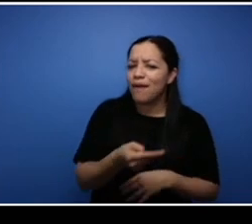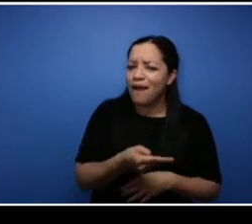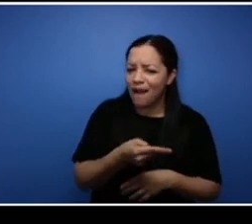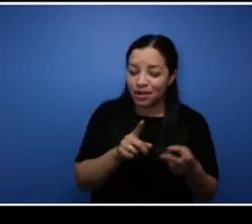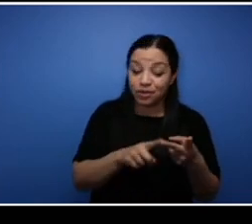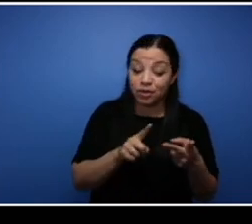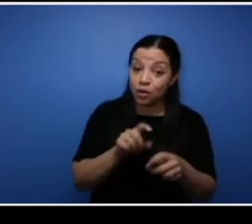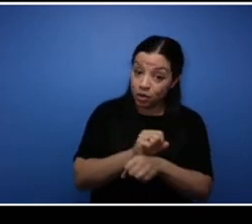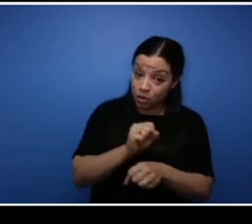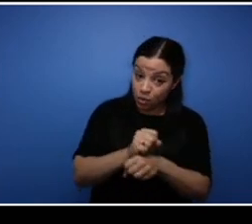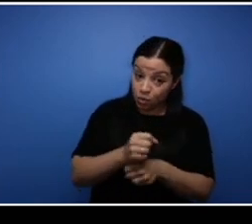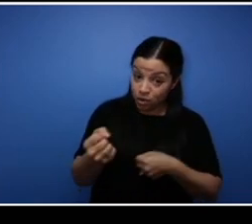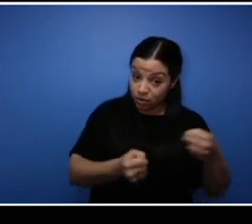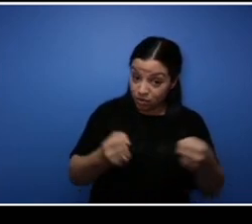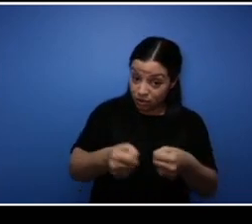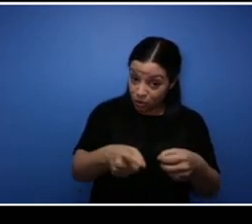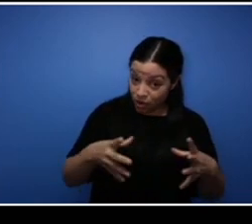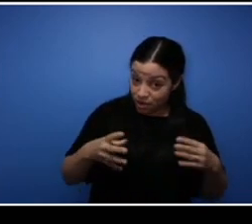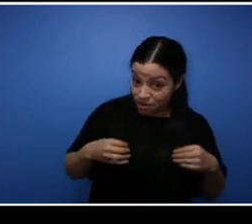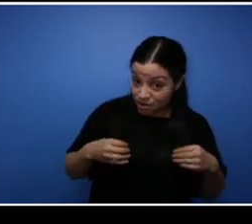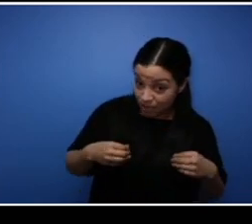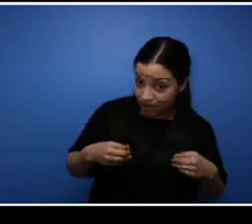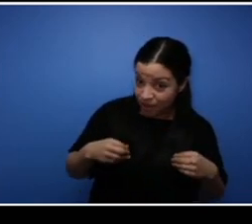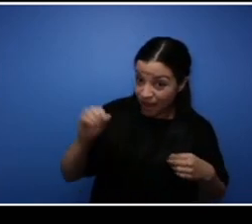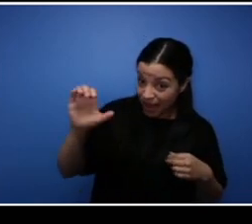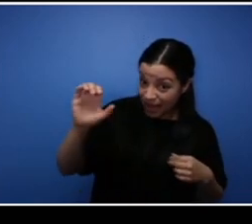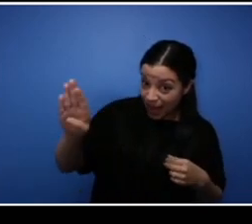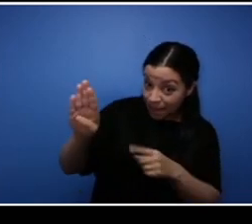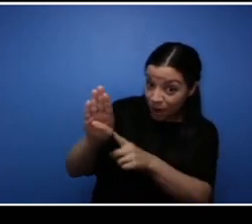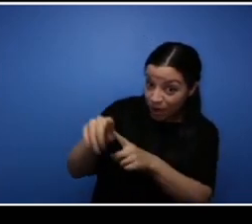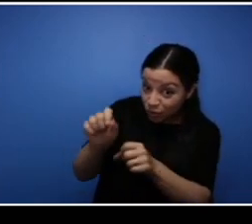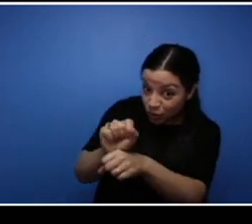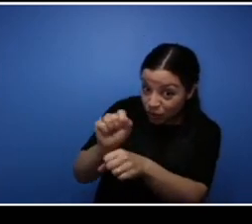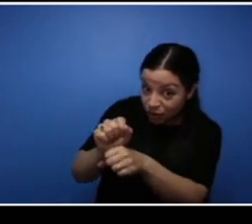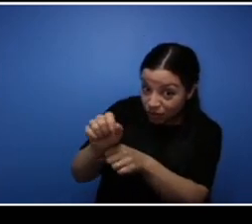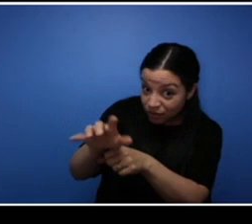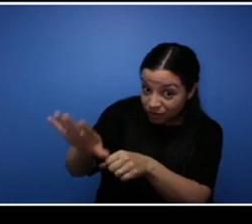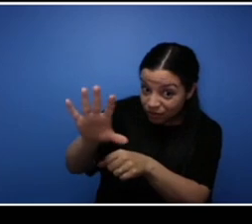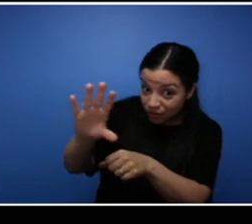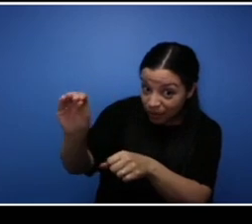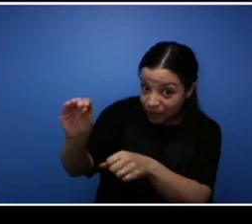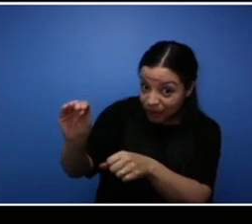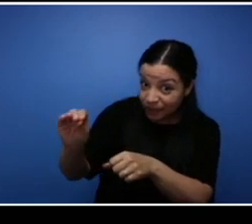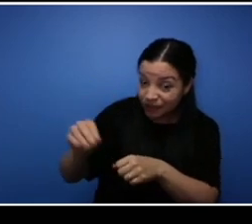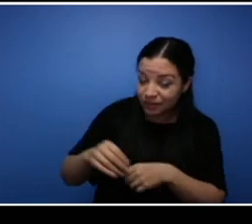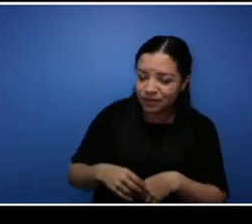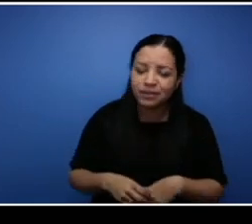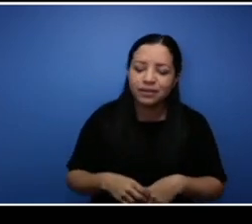you conduct that at all in Cape Breton? One of the things we do is we've hired, I mean